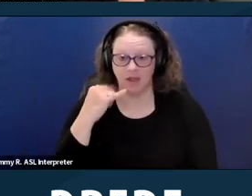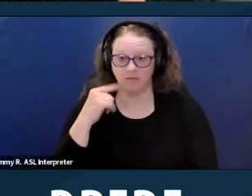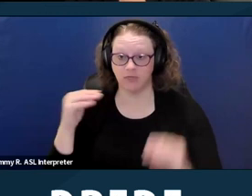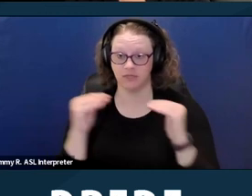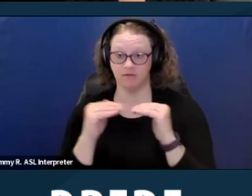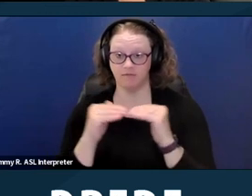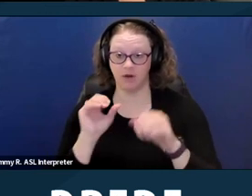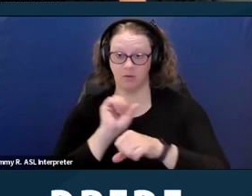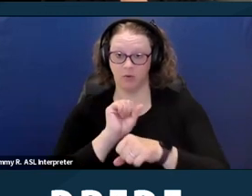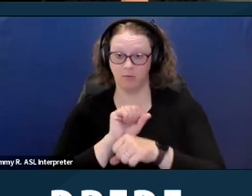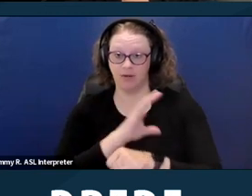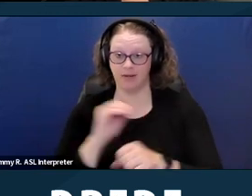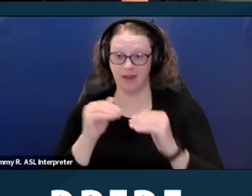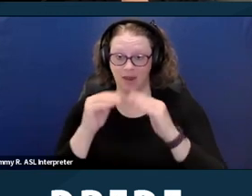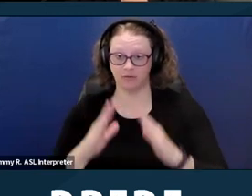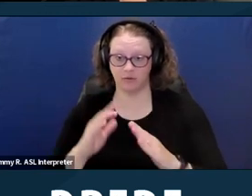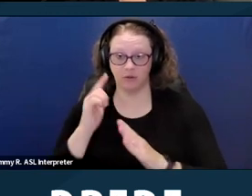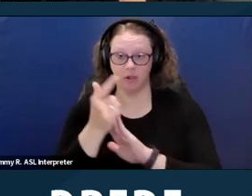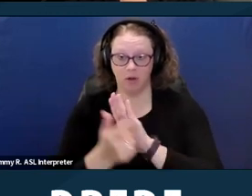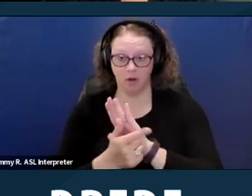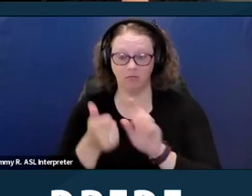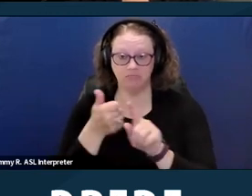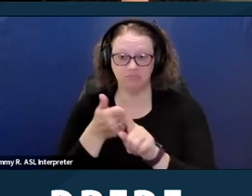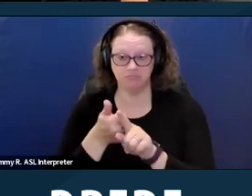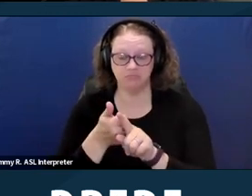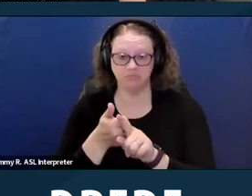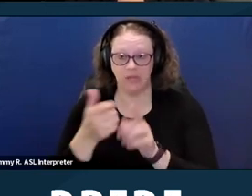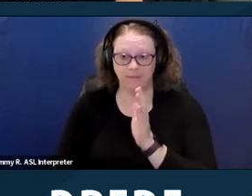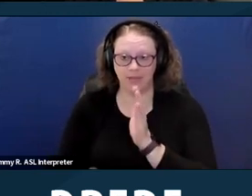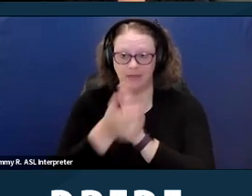and housing law was amended fairly recently